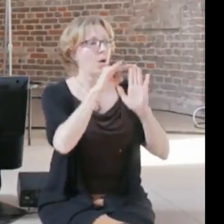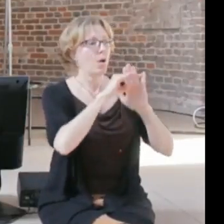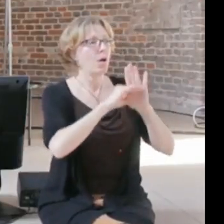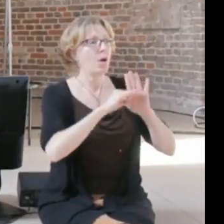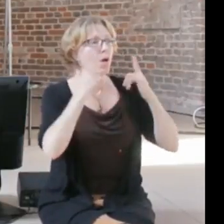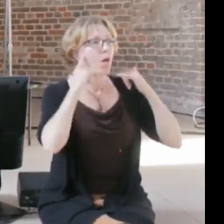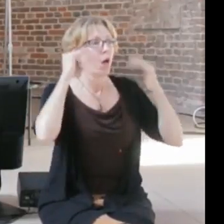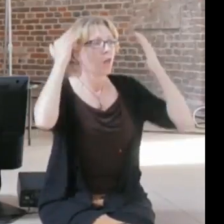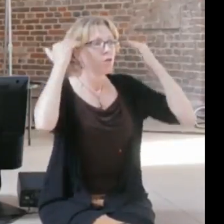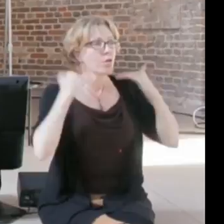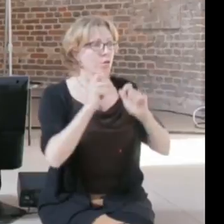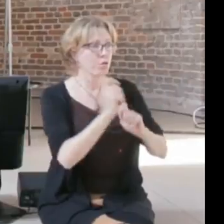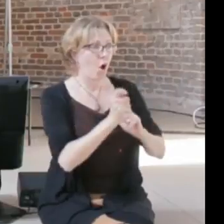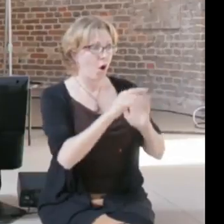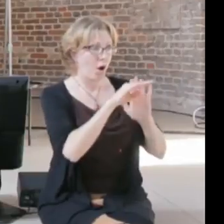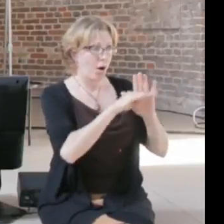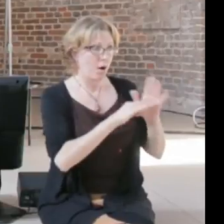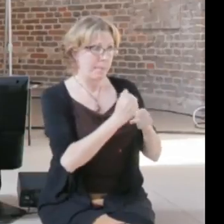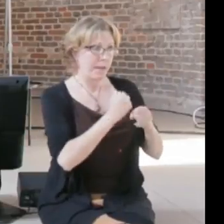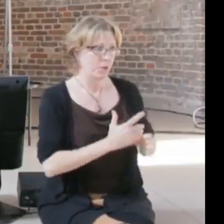technology brings to our society.